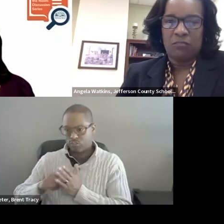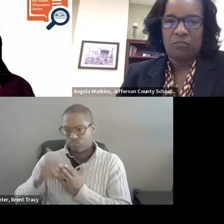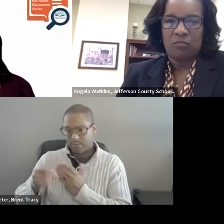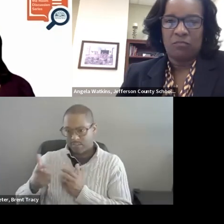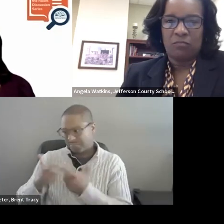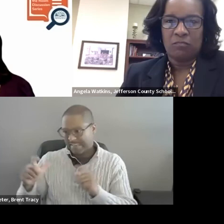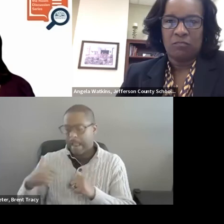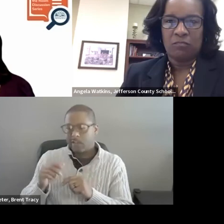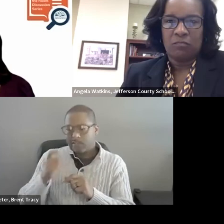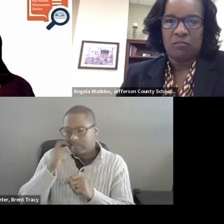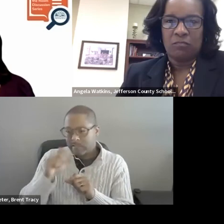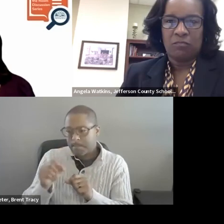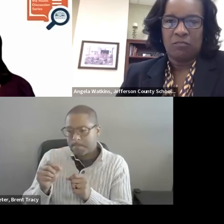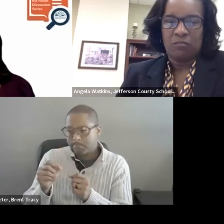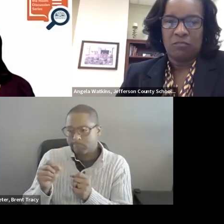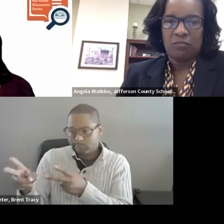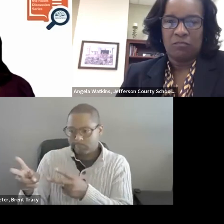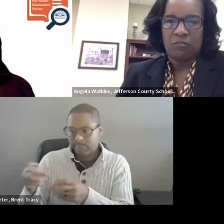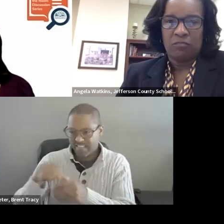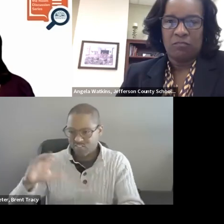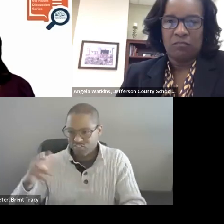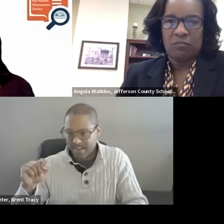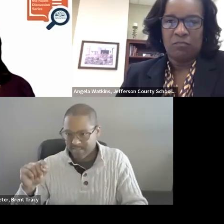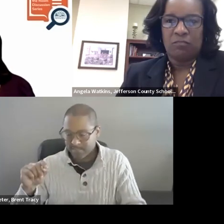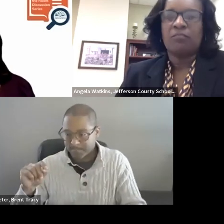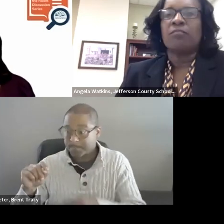The Pre-observation Planning Conference piece.